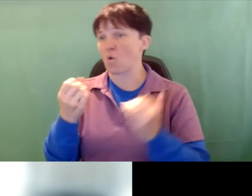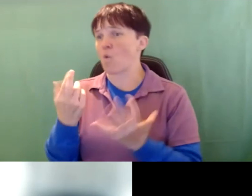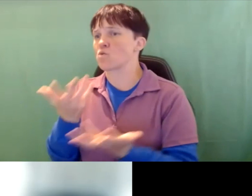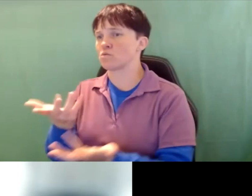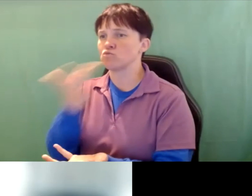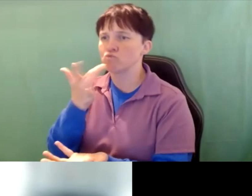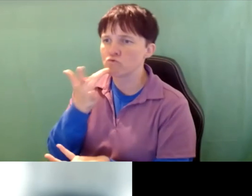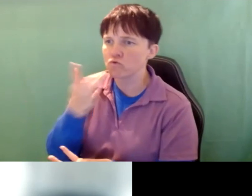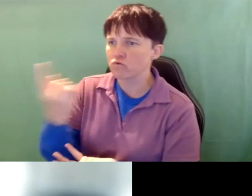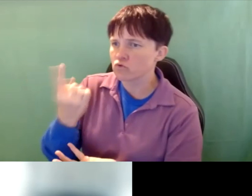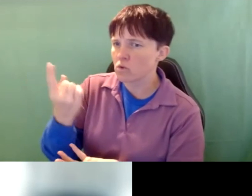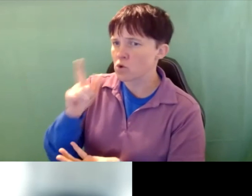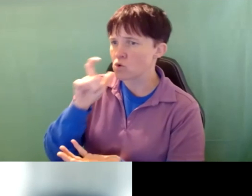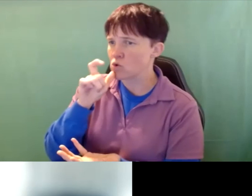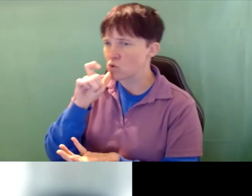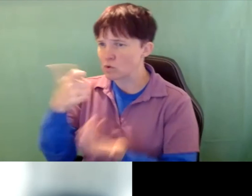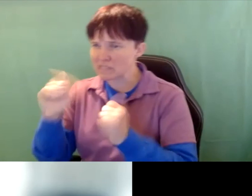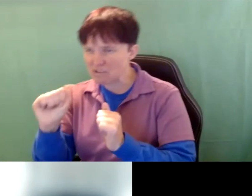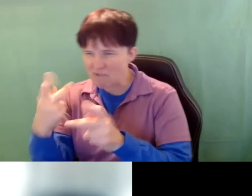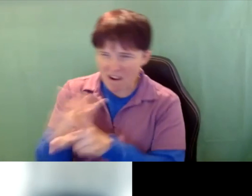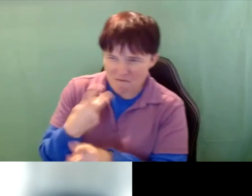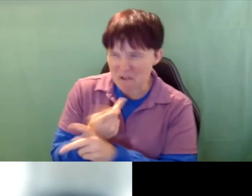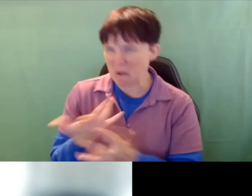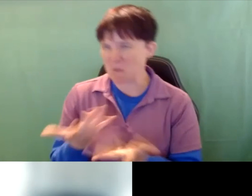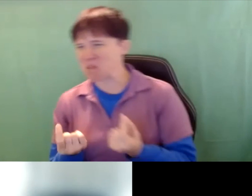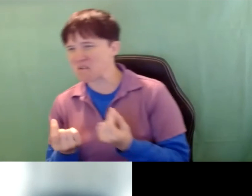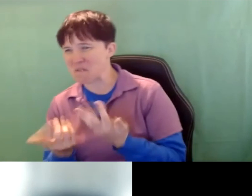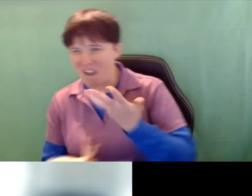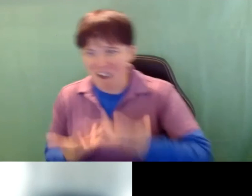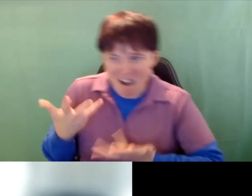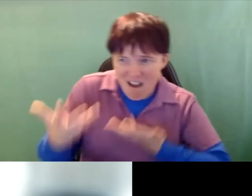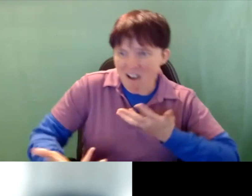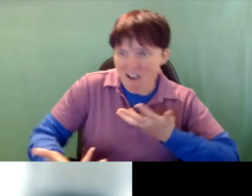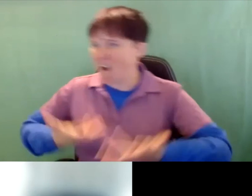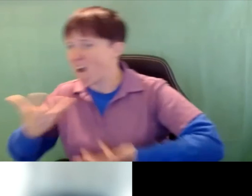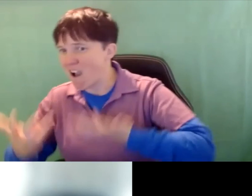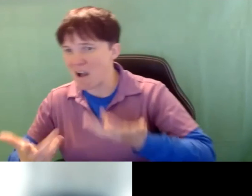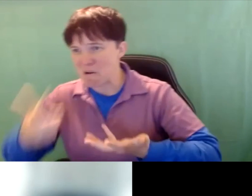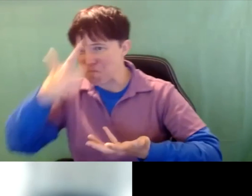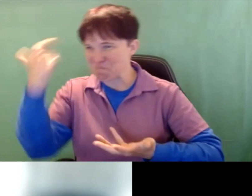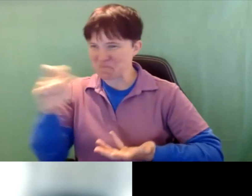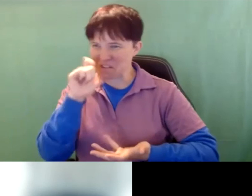who still is trying to figure out what they're doing, you know, because they don't have the